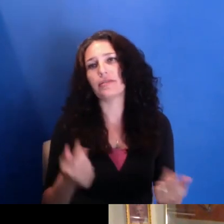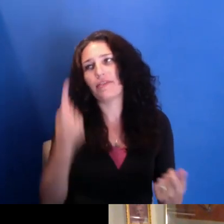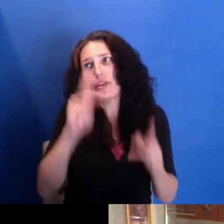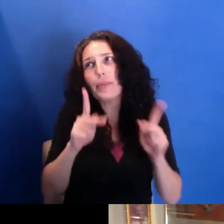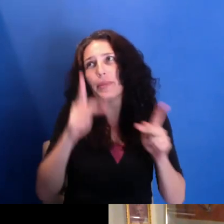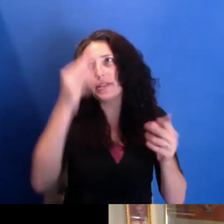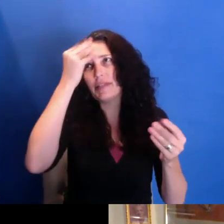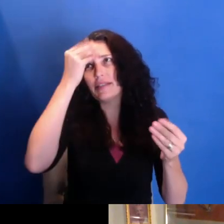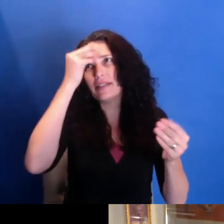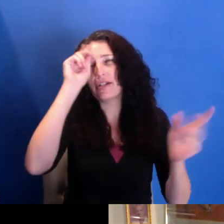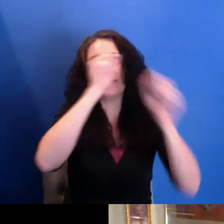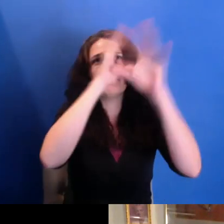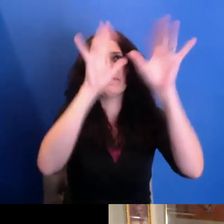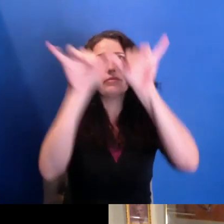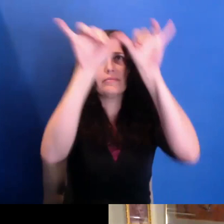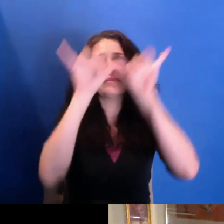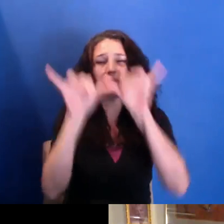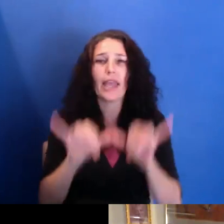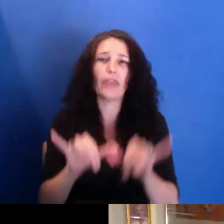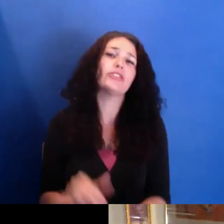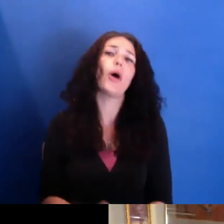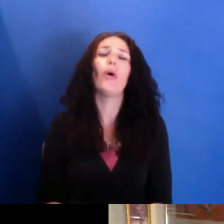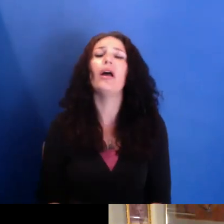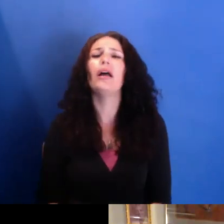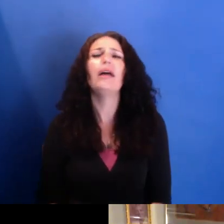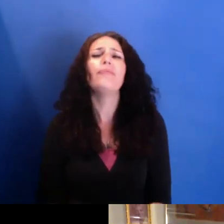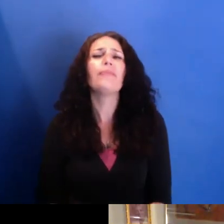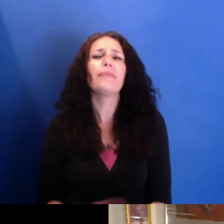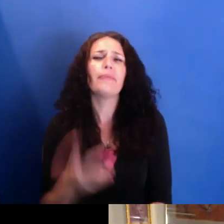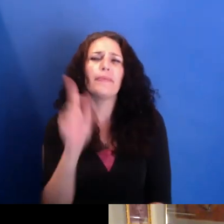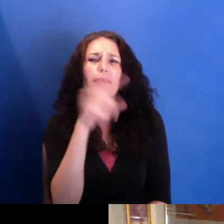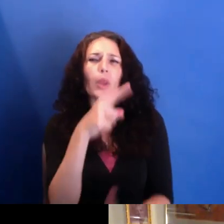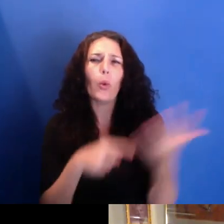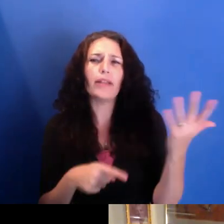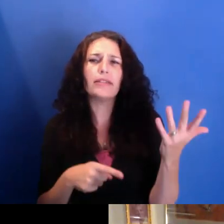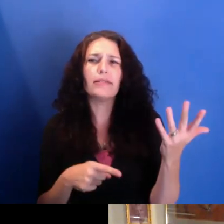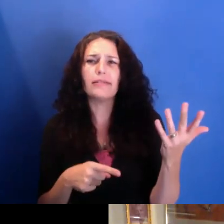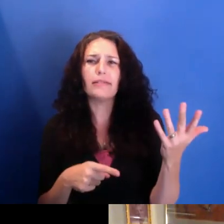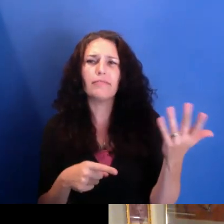So I do-- so what-- what's the work-- I guess what's going on at Scribe these days?